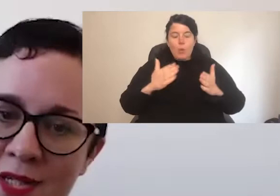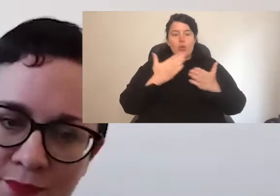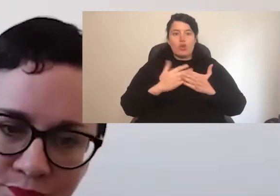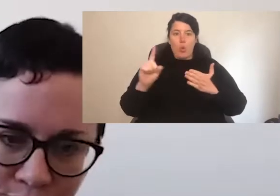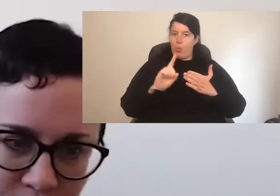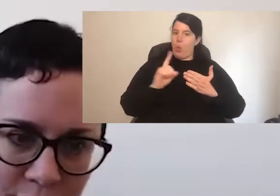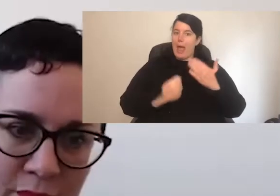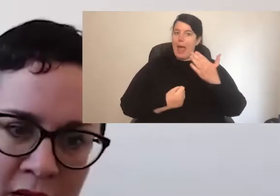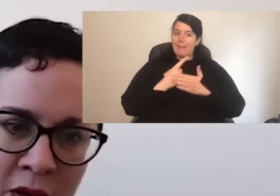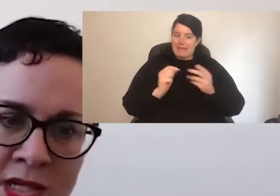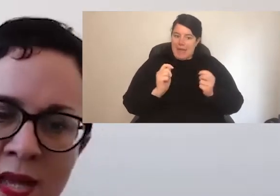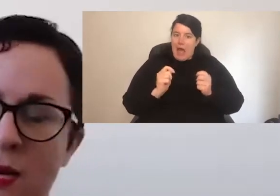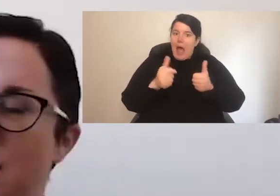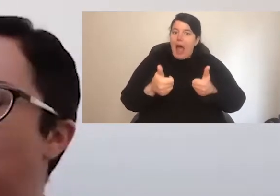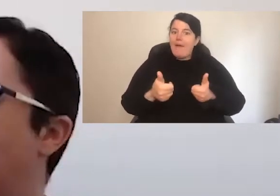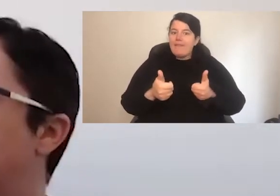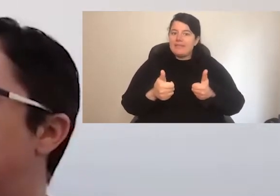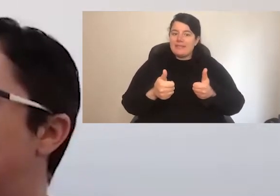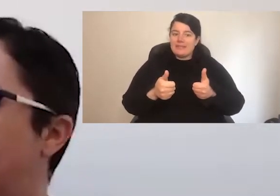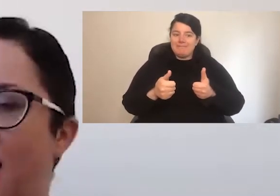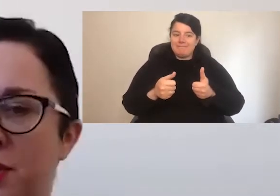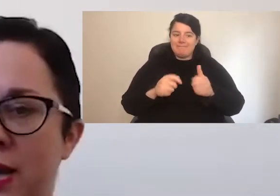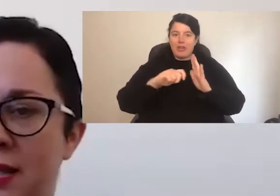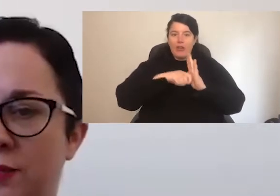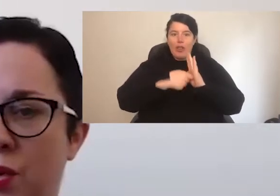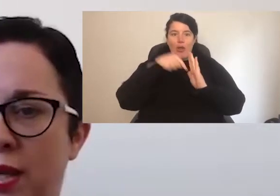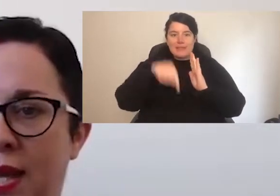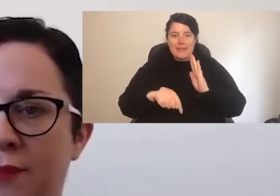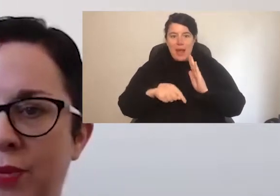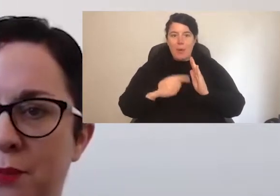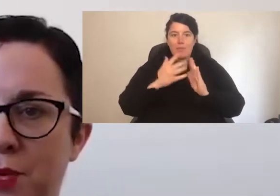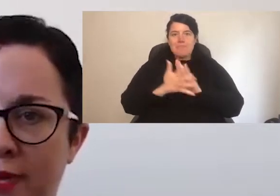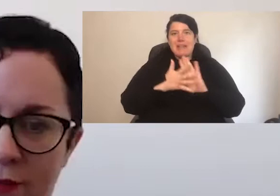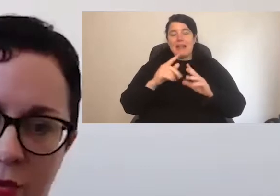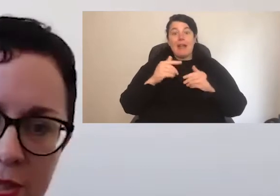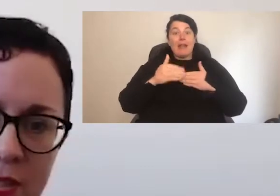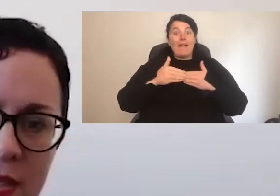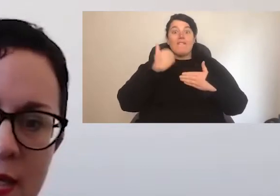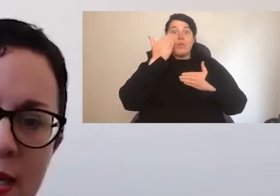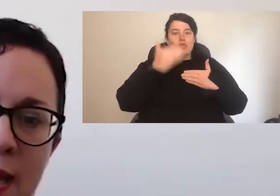lockdown, on new and hybrid ways of working, moving forward. But